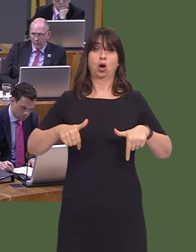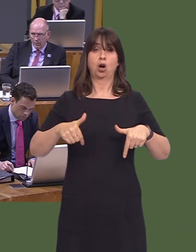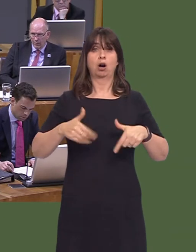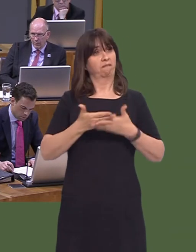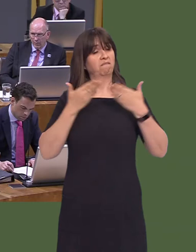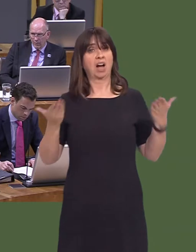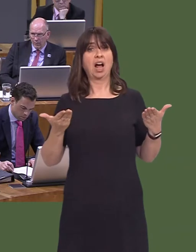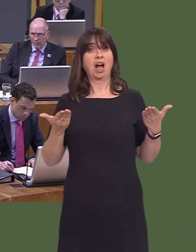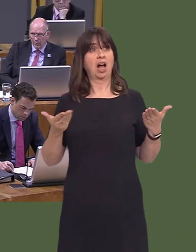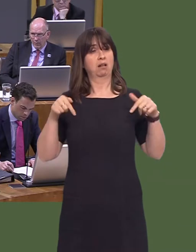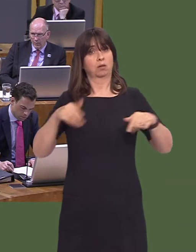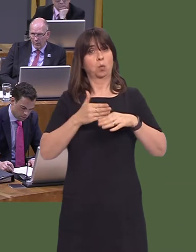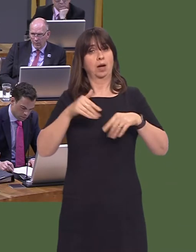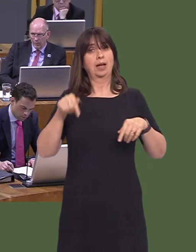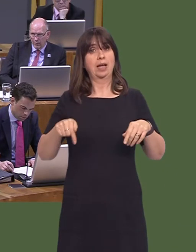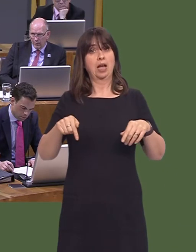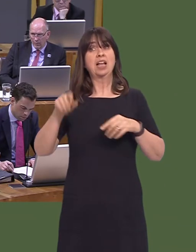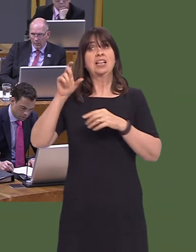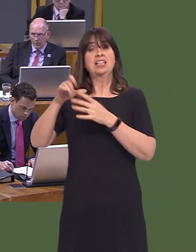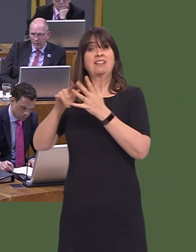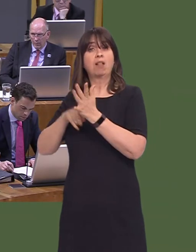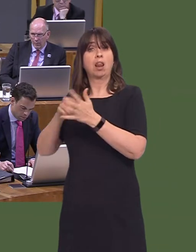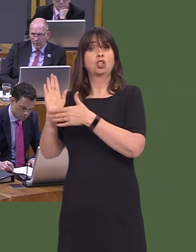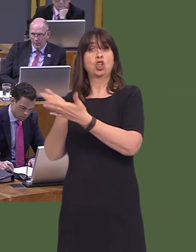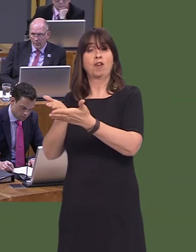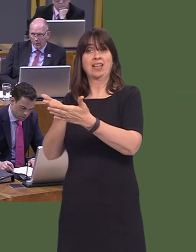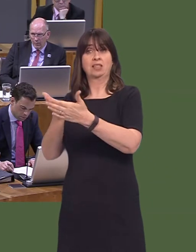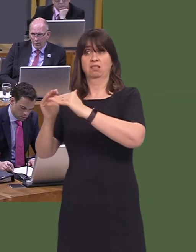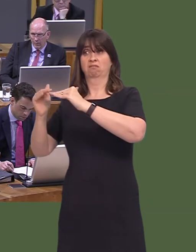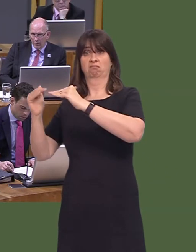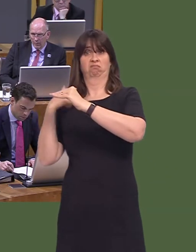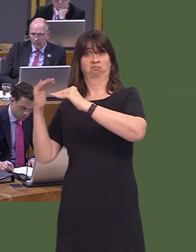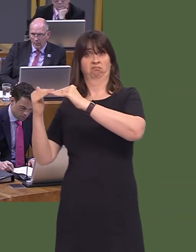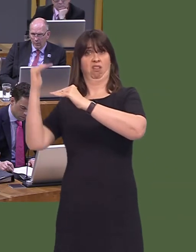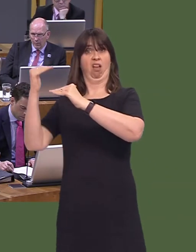4 per cent above the UK civil service benchmarkóand 88 per cent of Welsh Government staff say